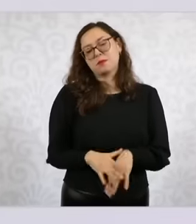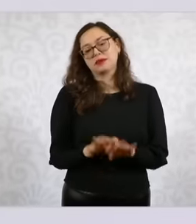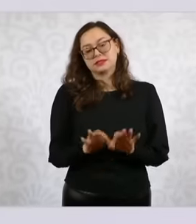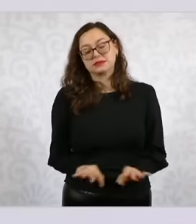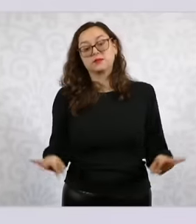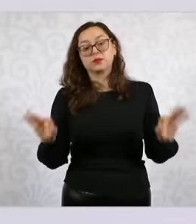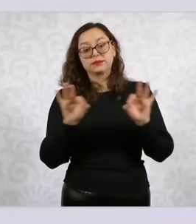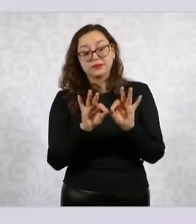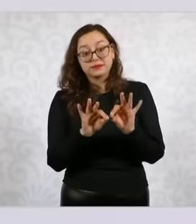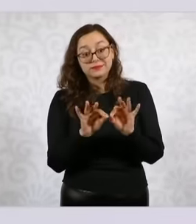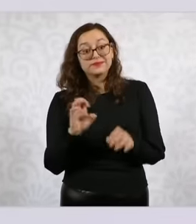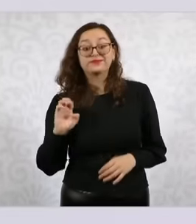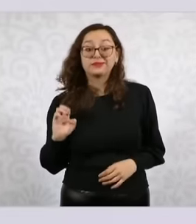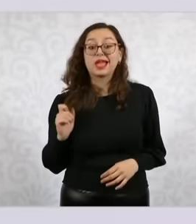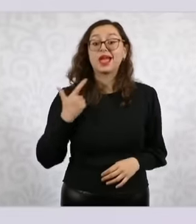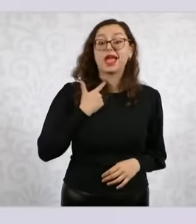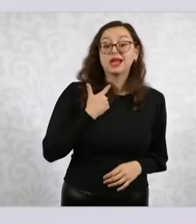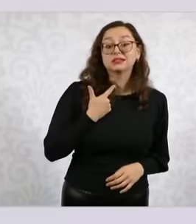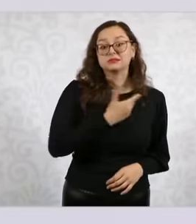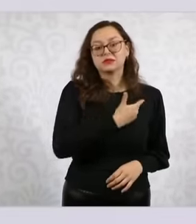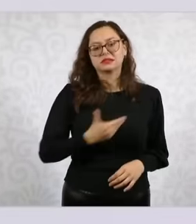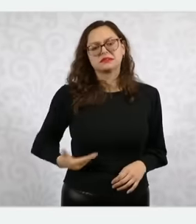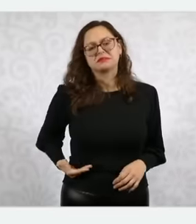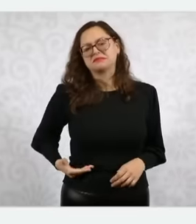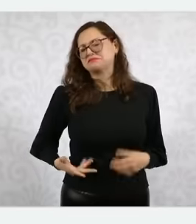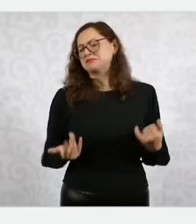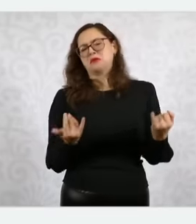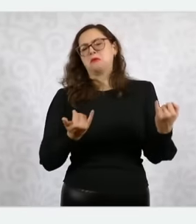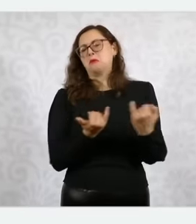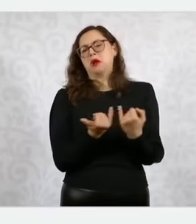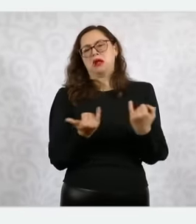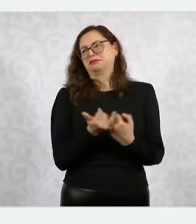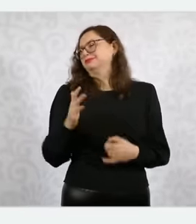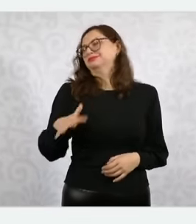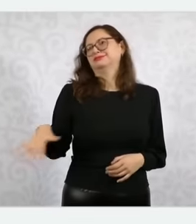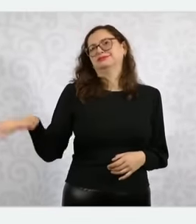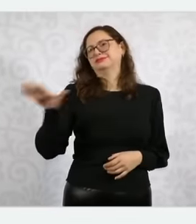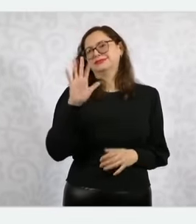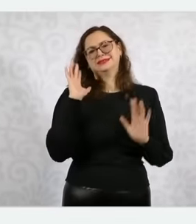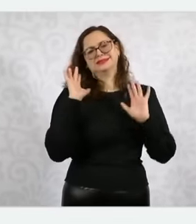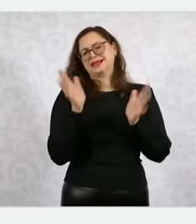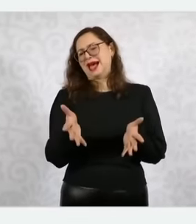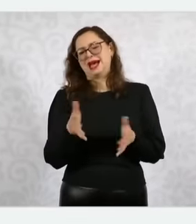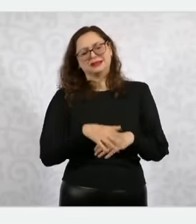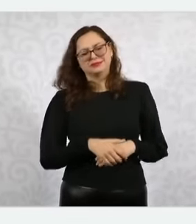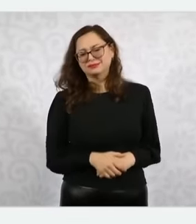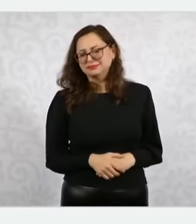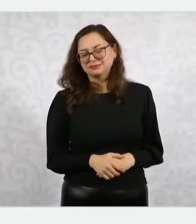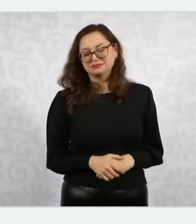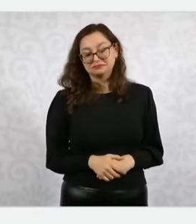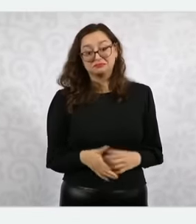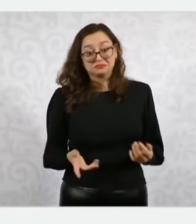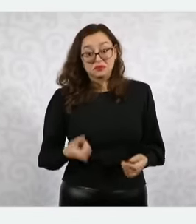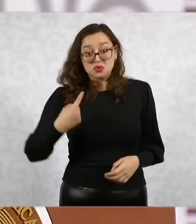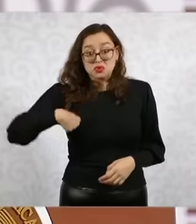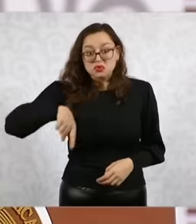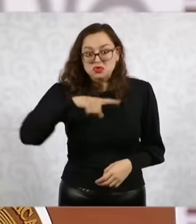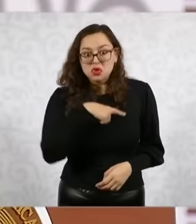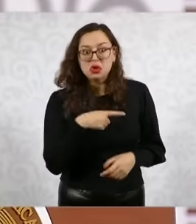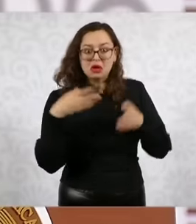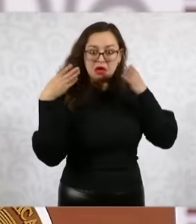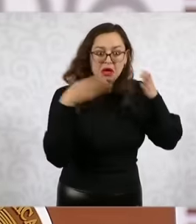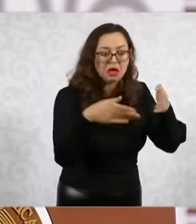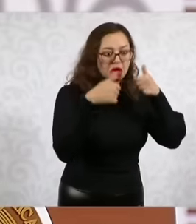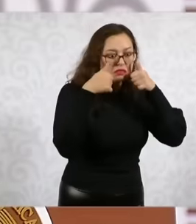former presidents, no, we are not going from the government to point out what we do not agree with,